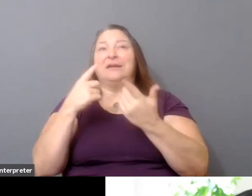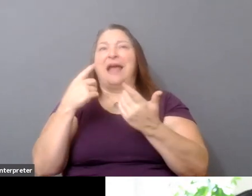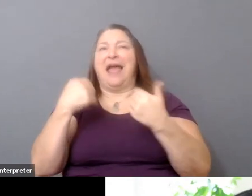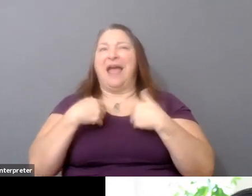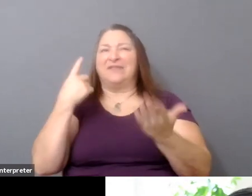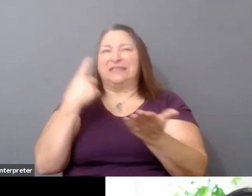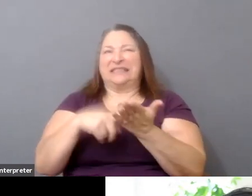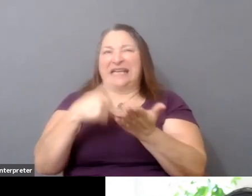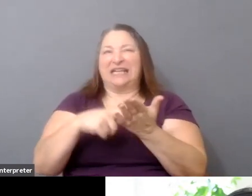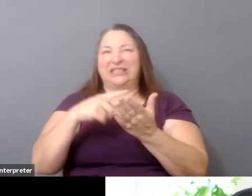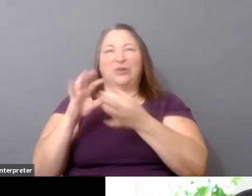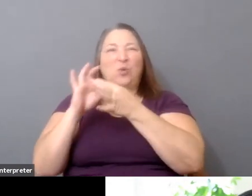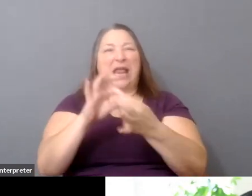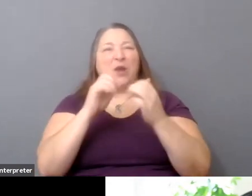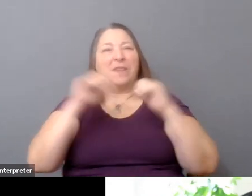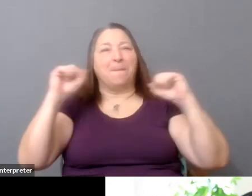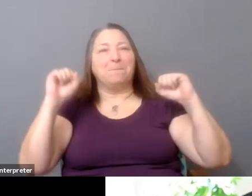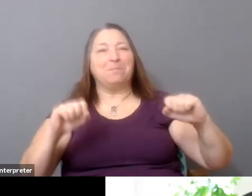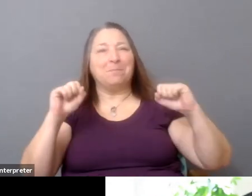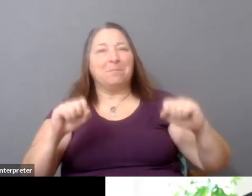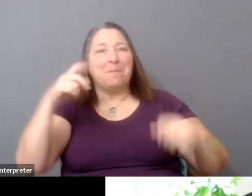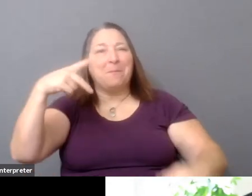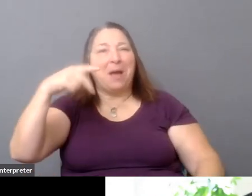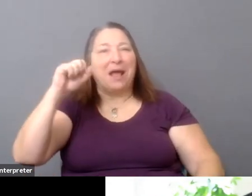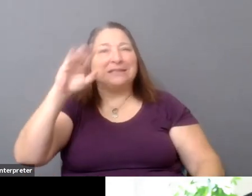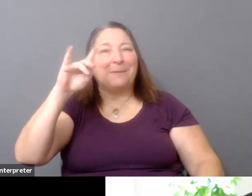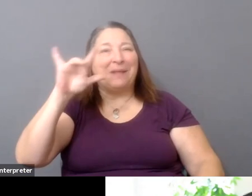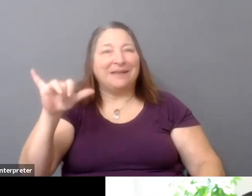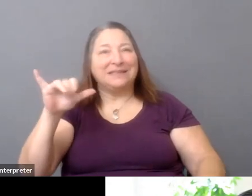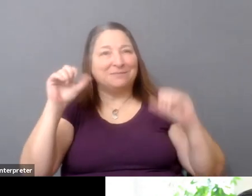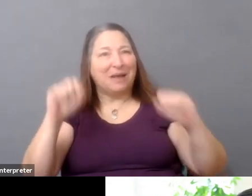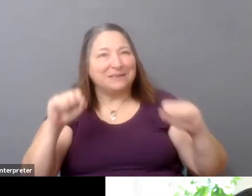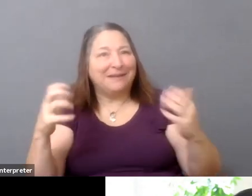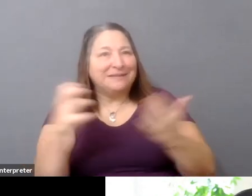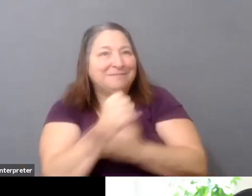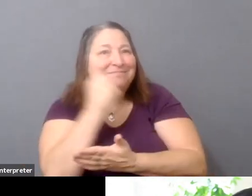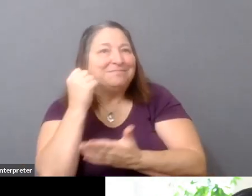right, before we get into the questions that are coming in. Usually when I talk about distribution,